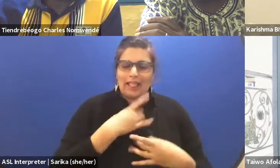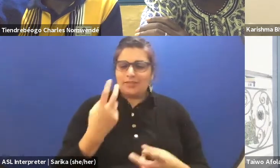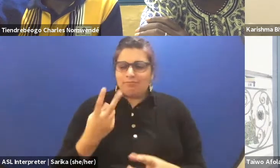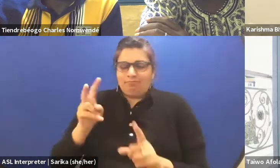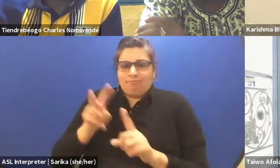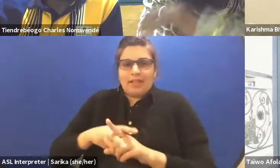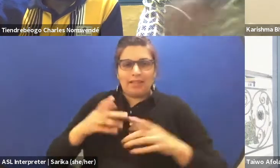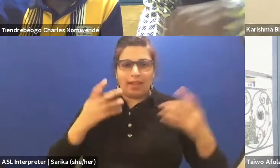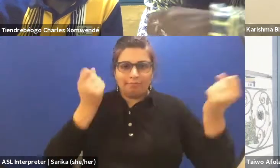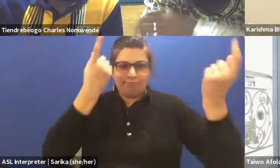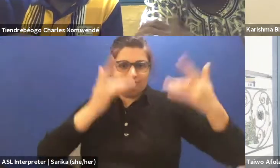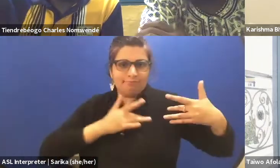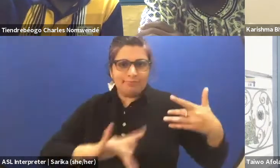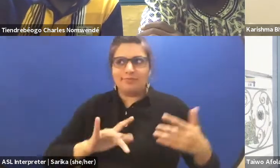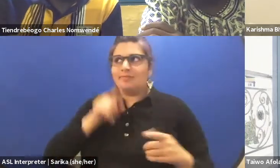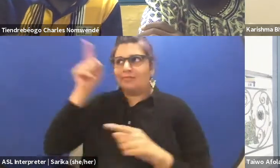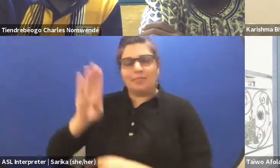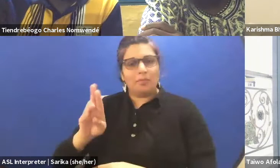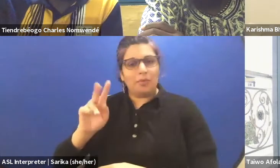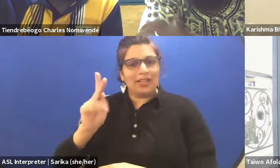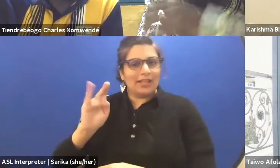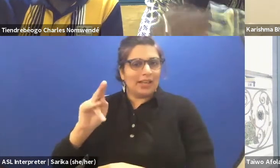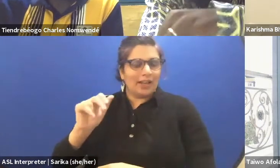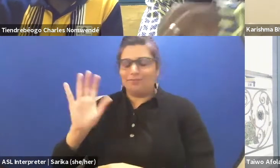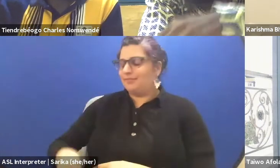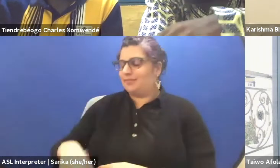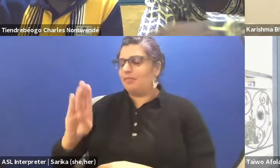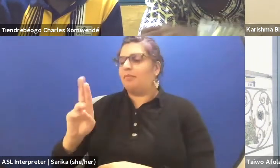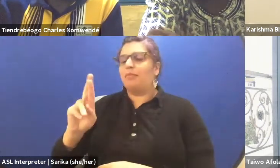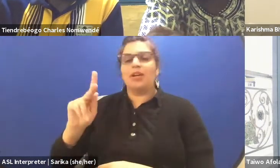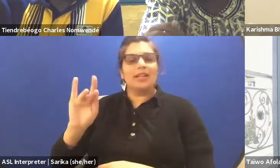at Burkina Faso. (Charles speaking French) I find it, find it.